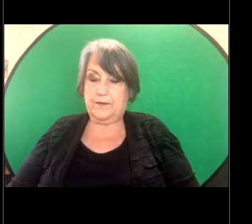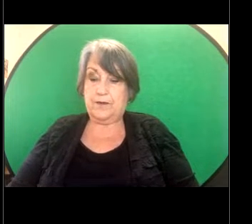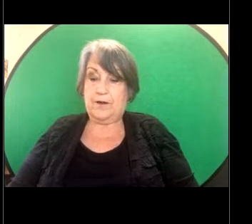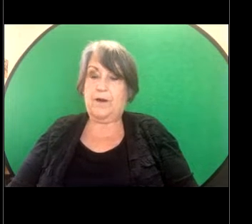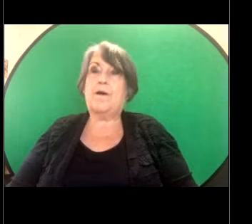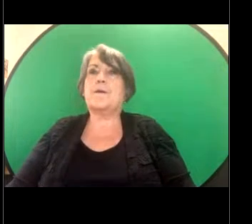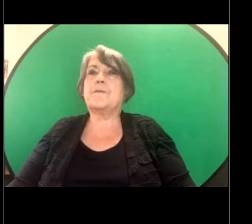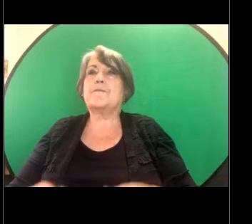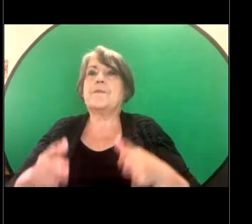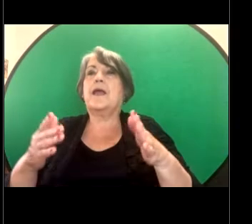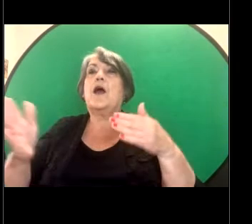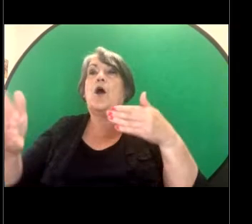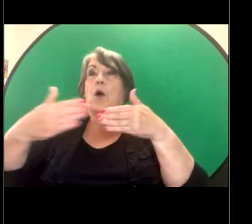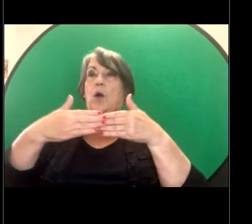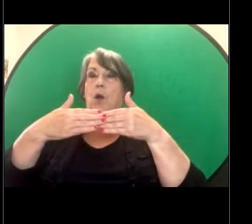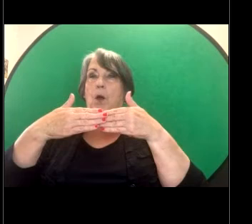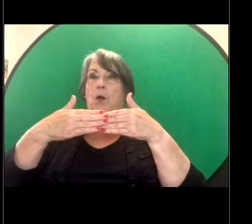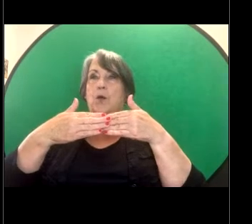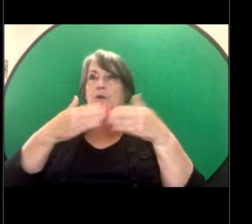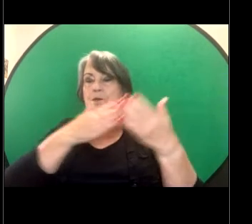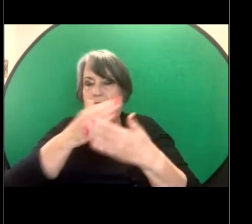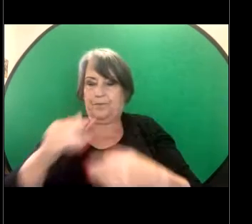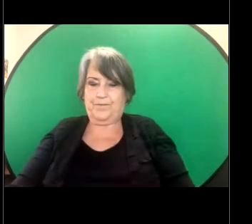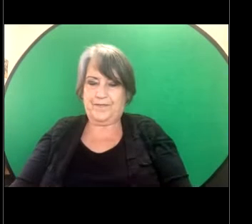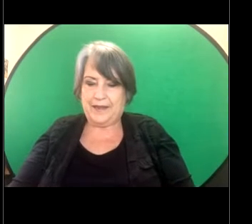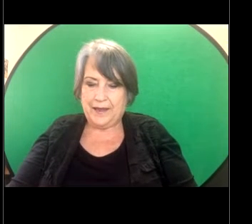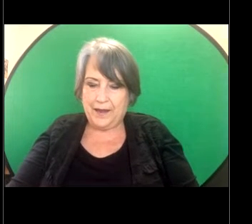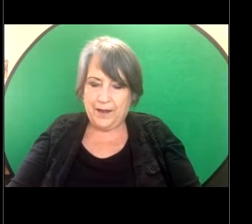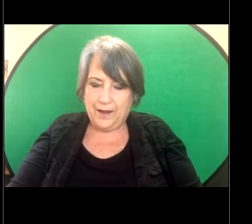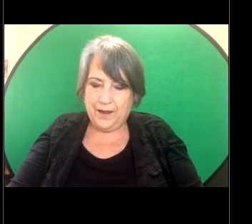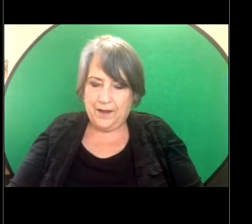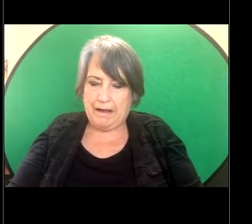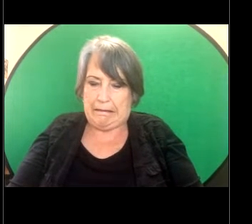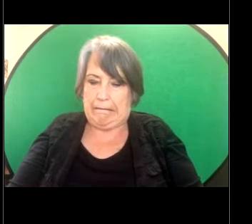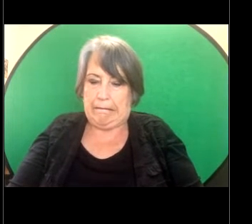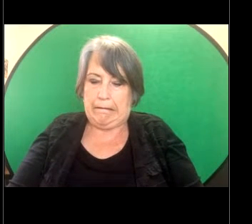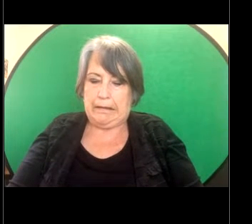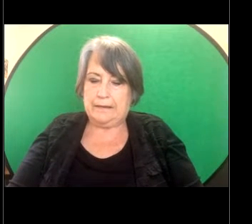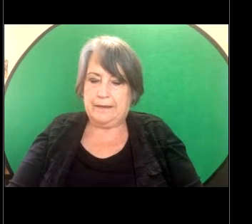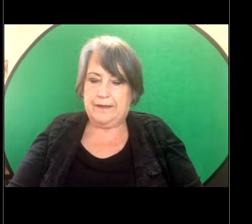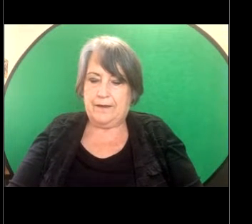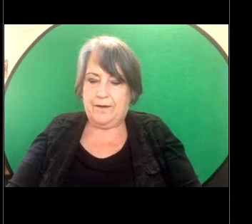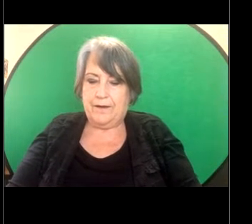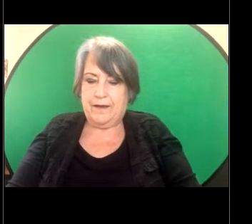to close that one and share the responses. So, yes, we've got 100 per cent of people who said